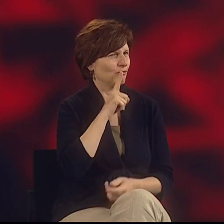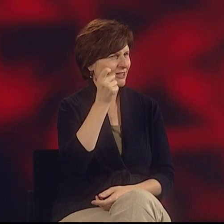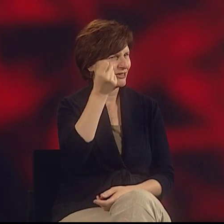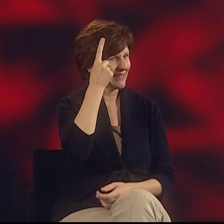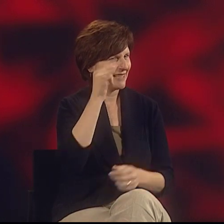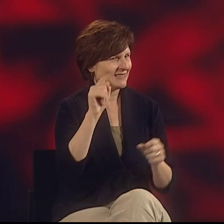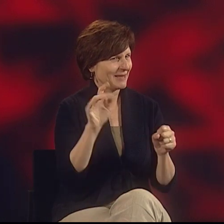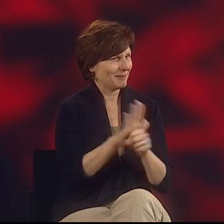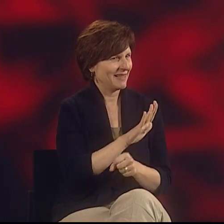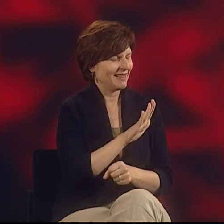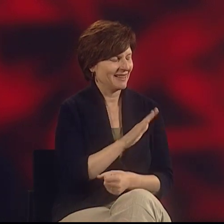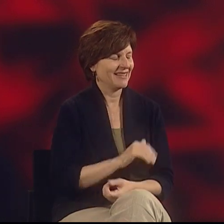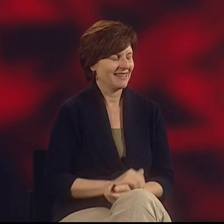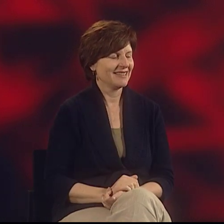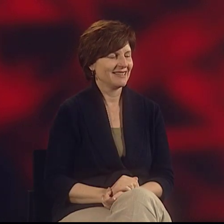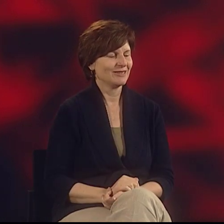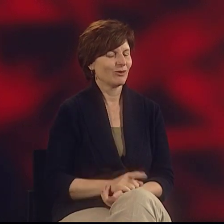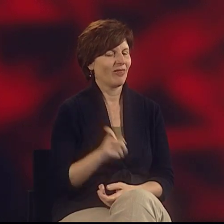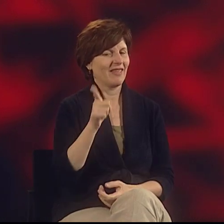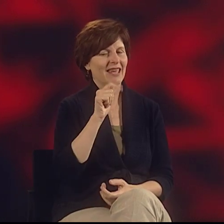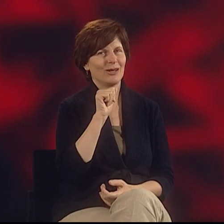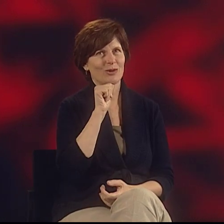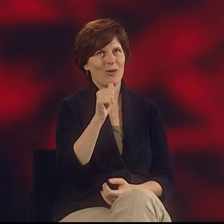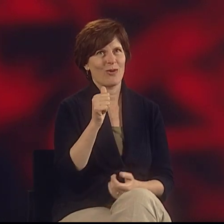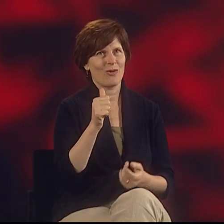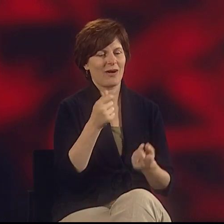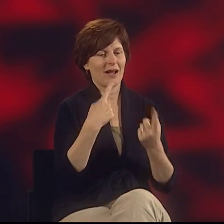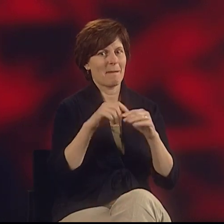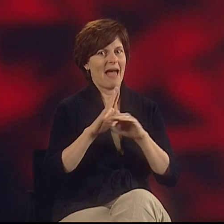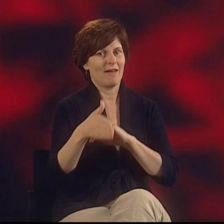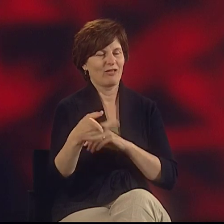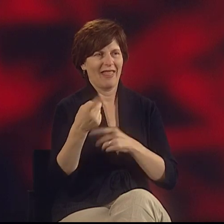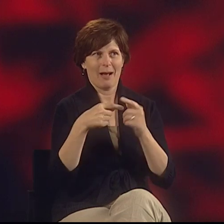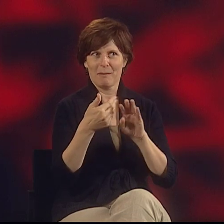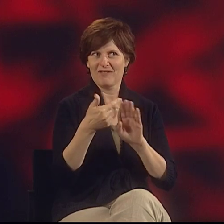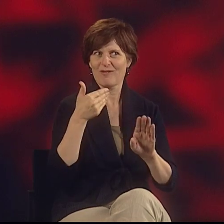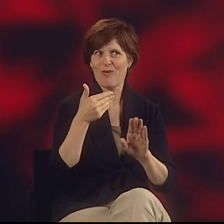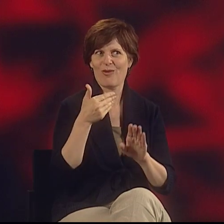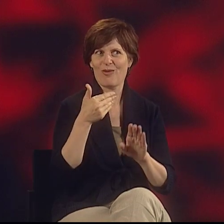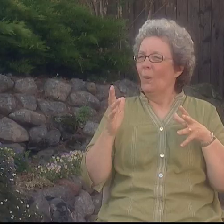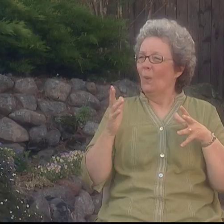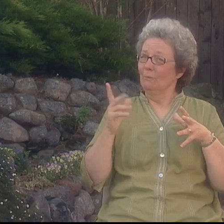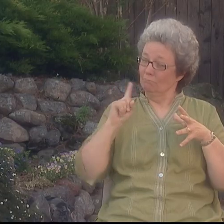before we can understand them completely. They don't come after the changes, they come before.